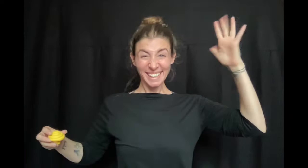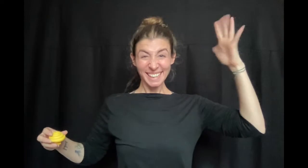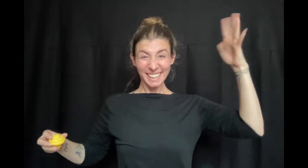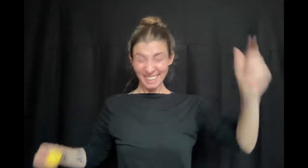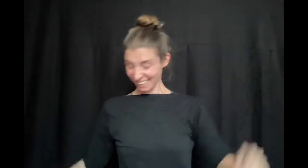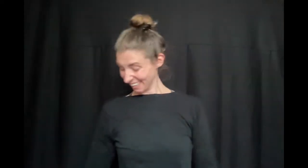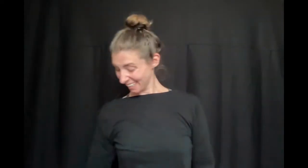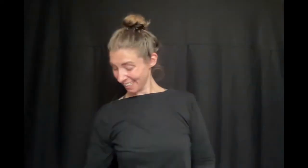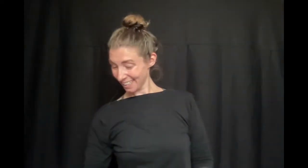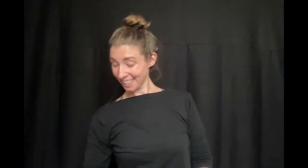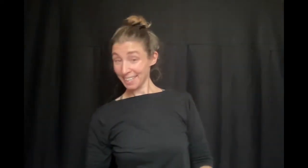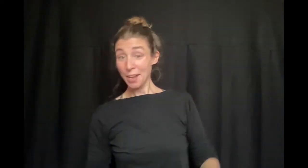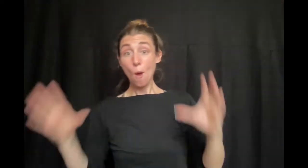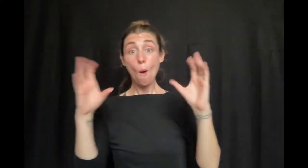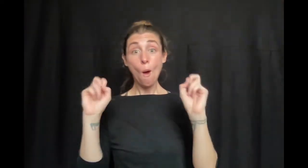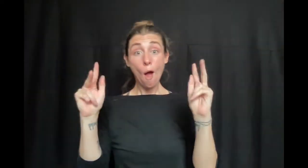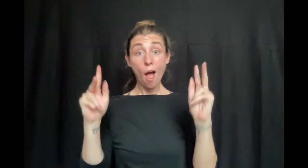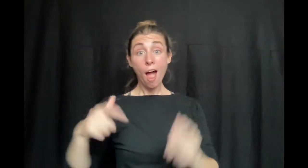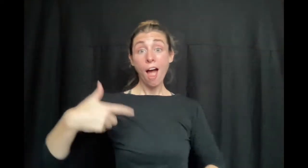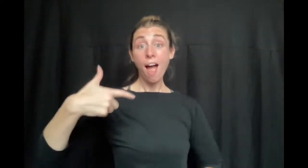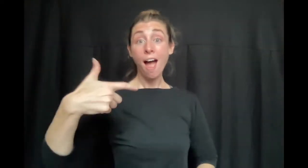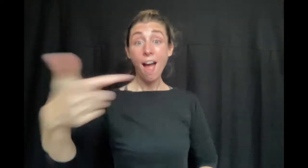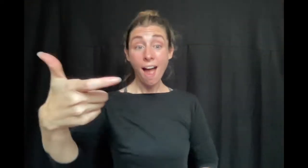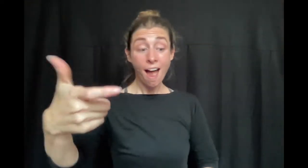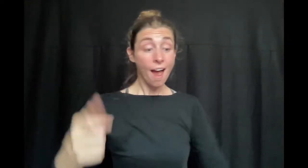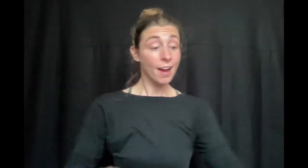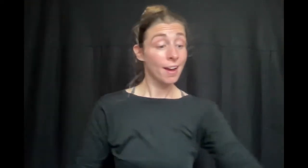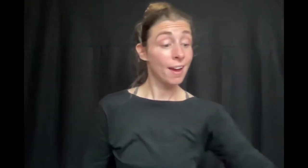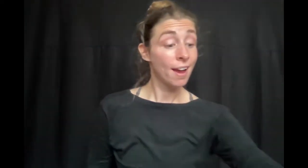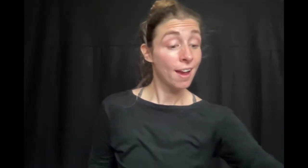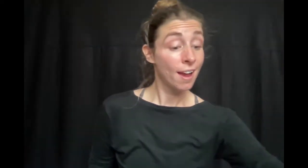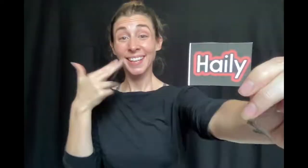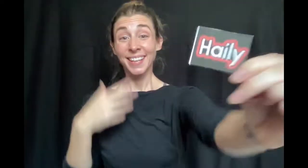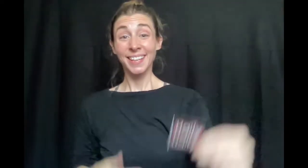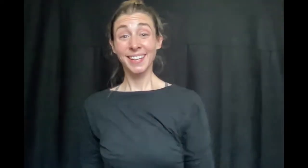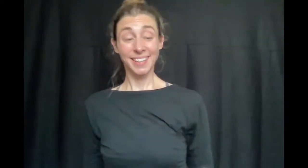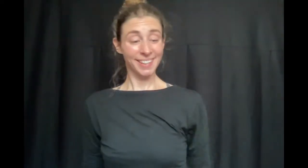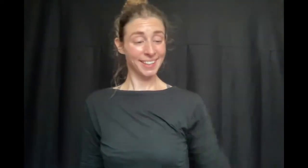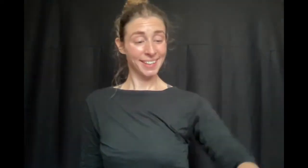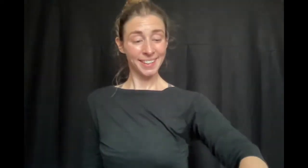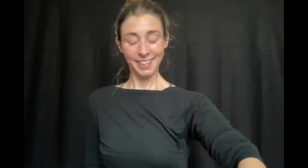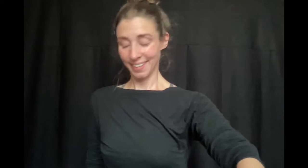Hooray! Okay now it's your turn Haley.